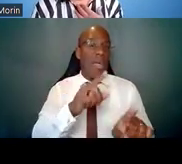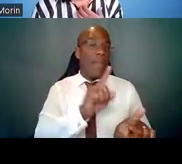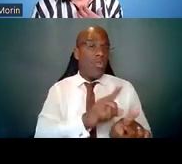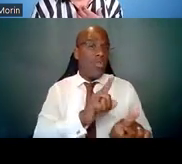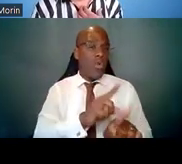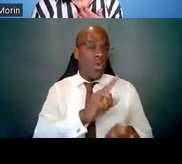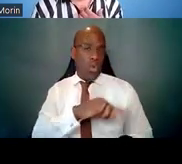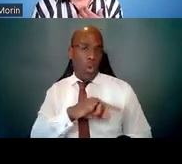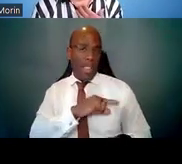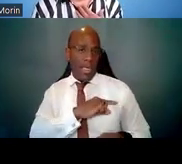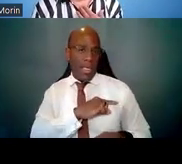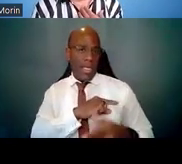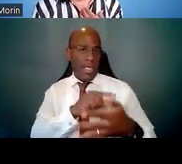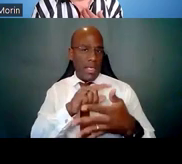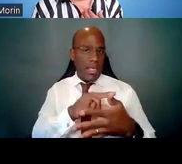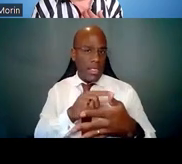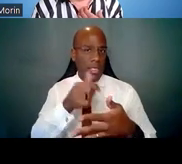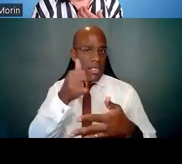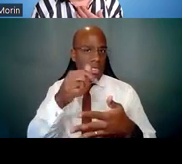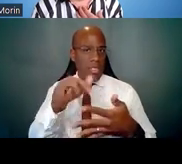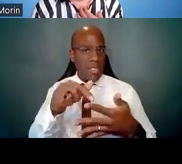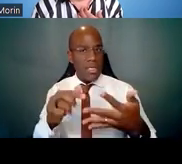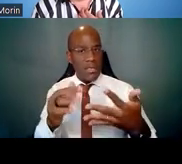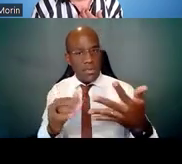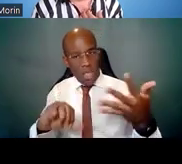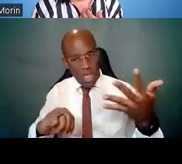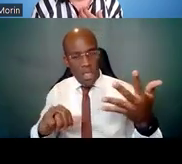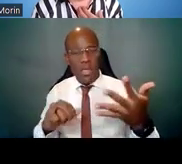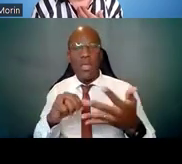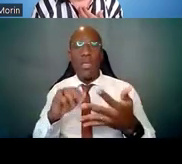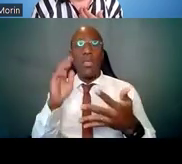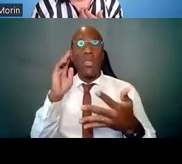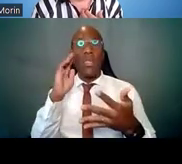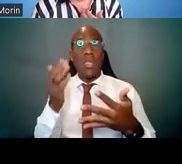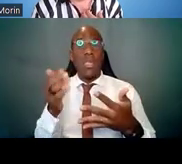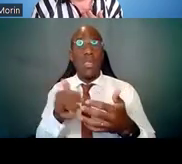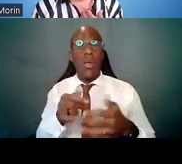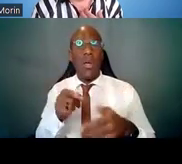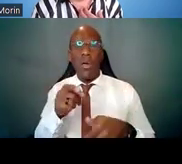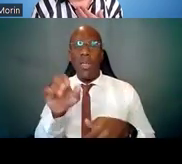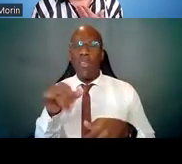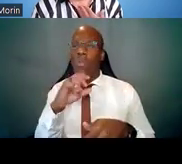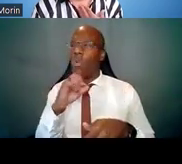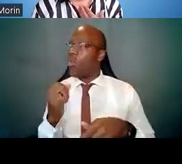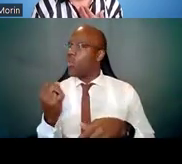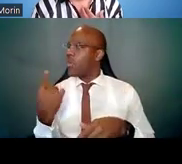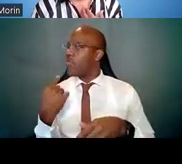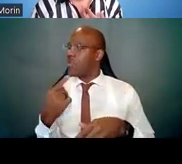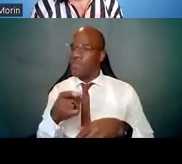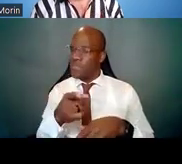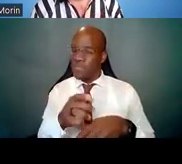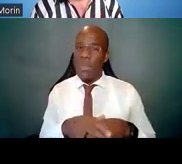it seems that the majority of you -- no, this was a previous question -- that the majority of you have more than one mentor.